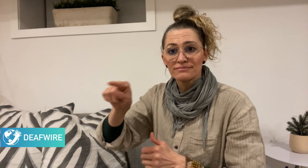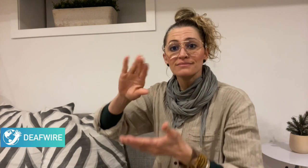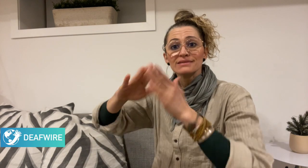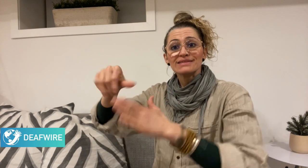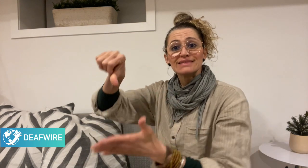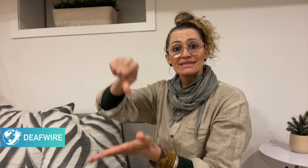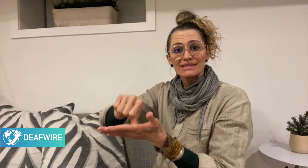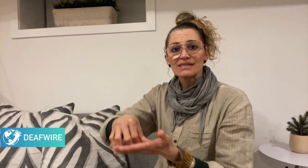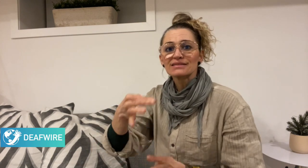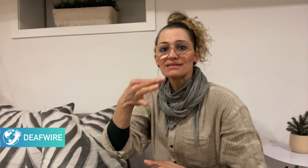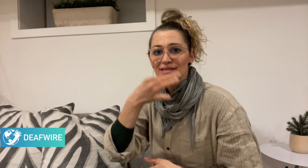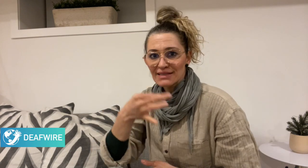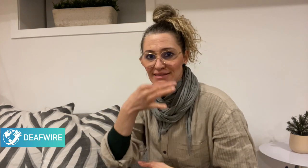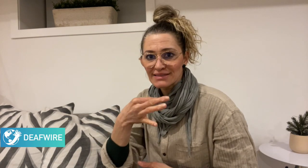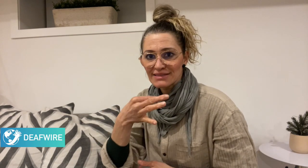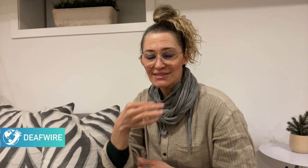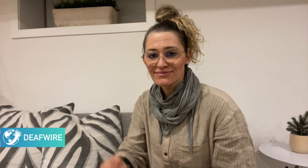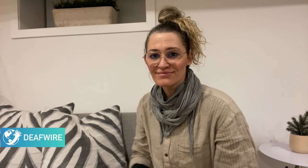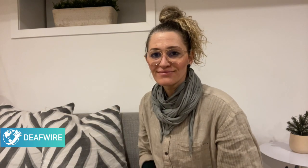will compete in Caxias do Sul.